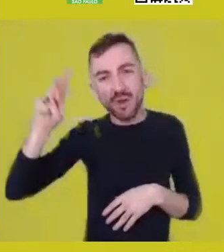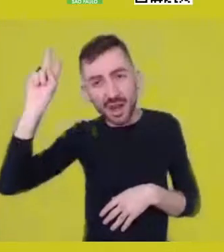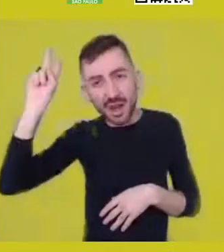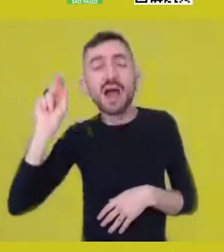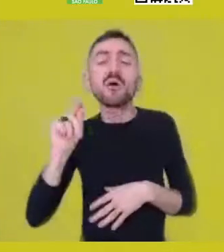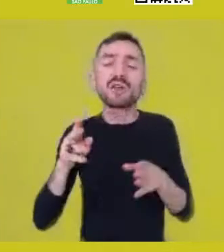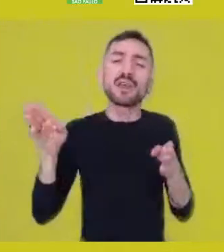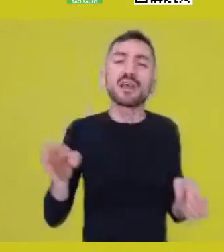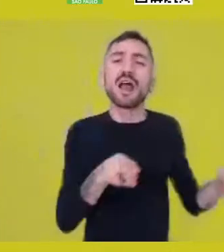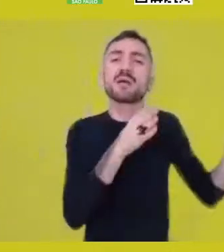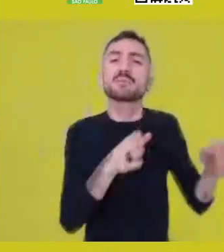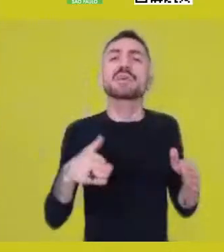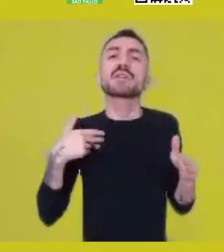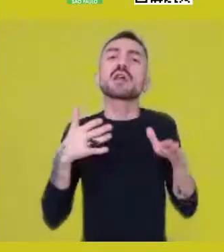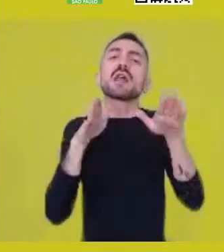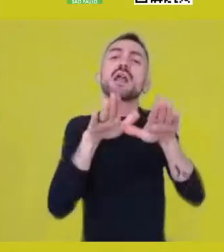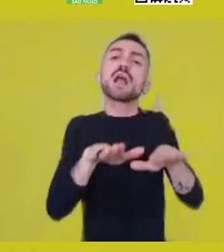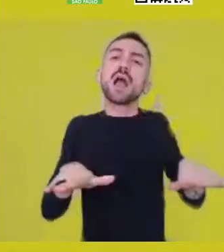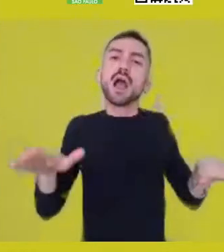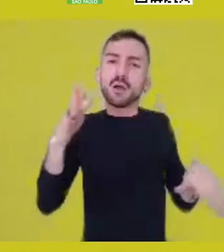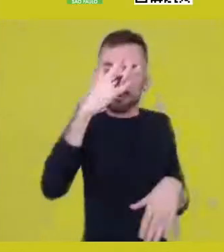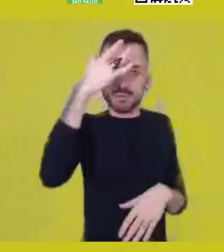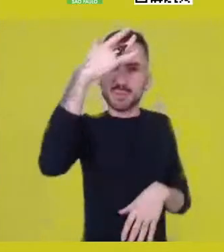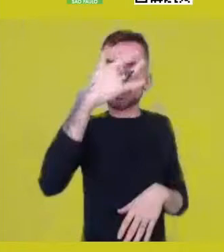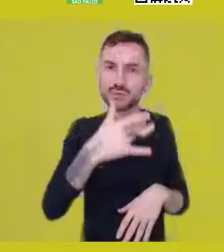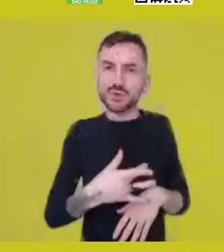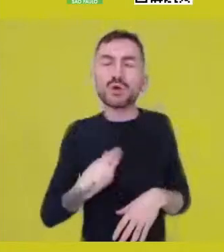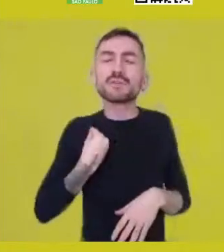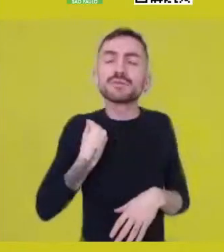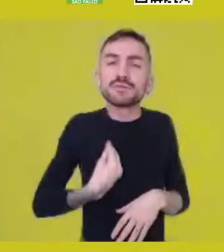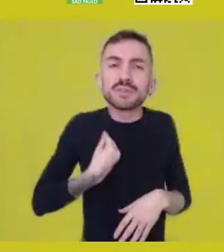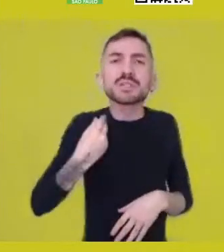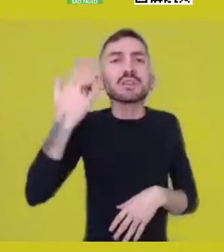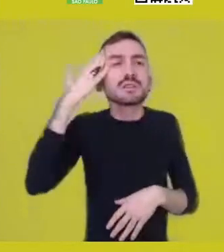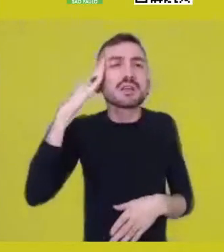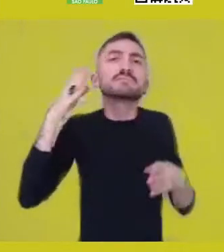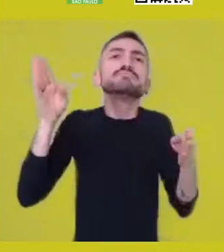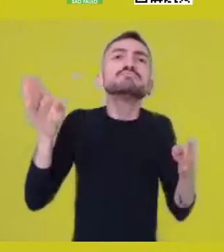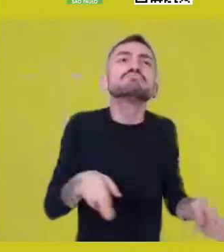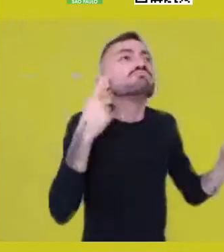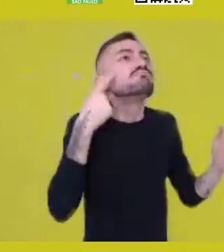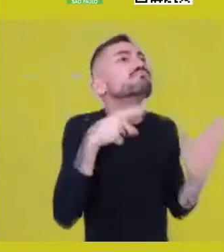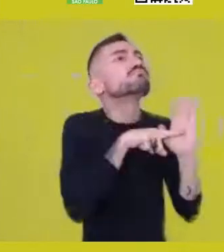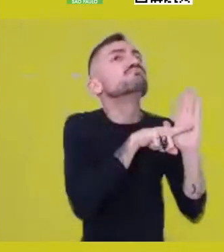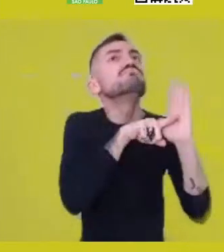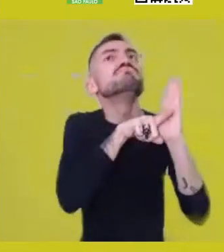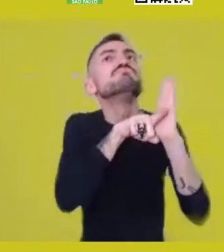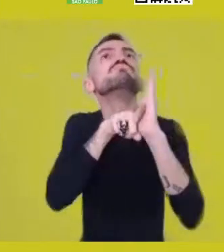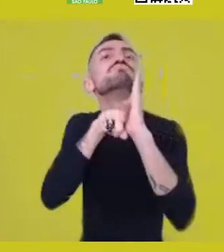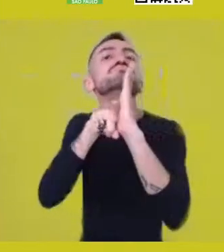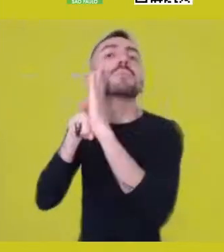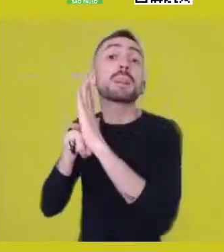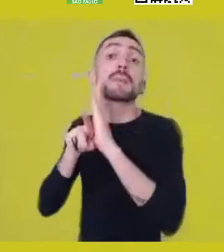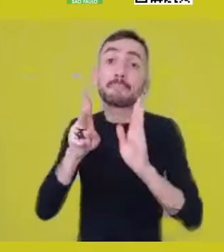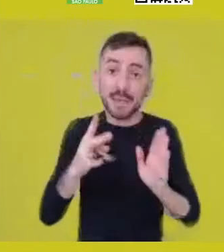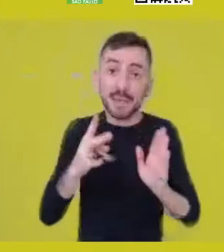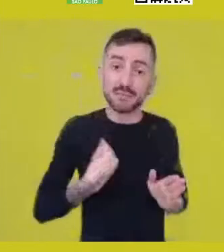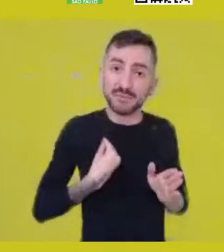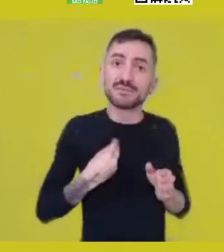that follows a course investigating their own life, investigating all these elements, seeking the good living.